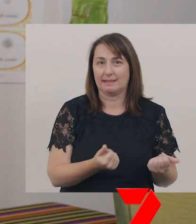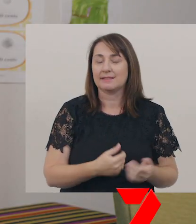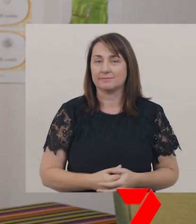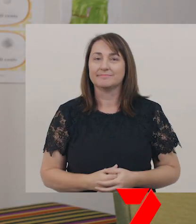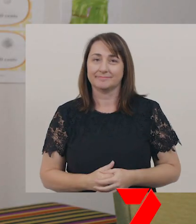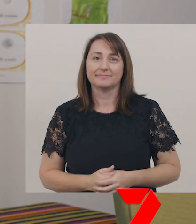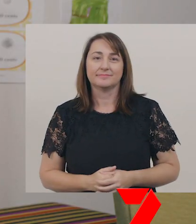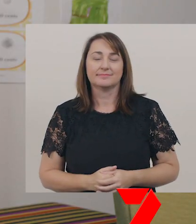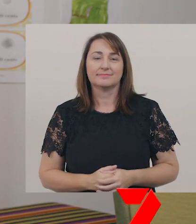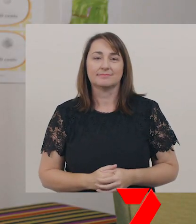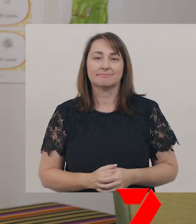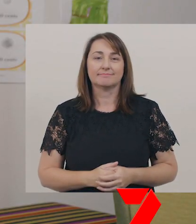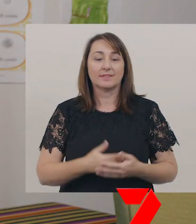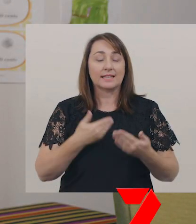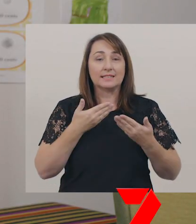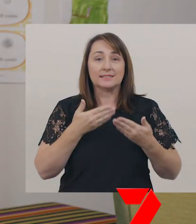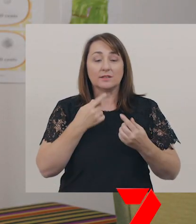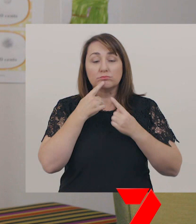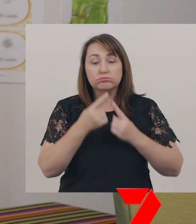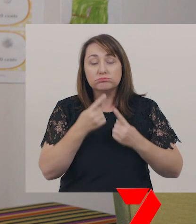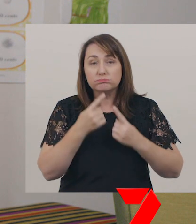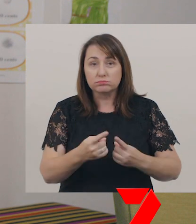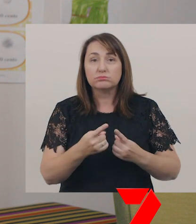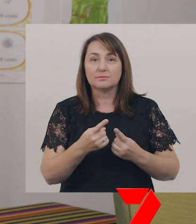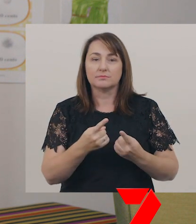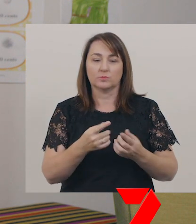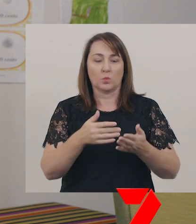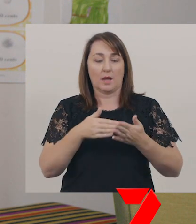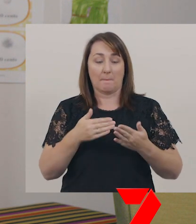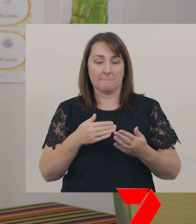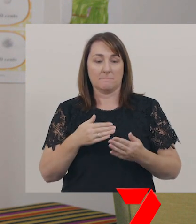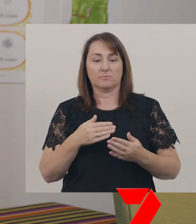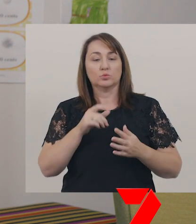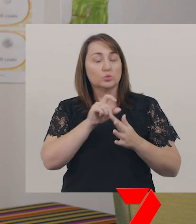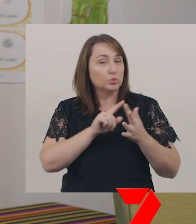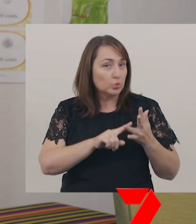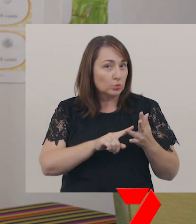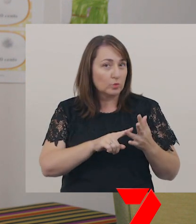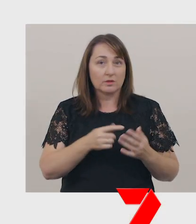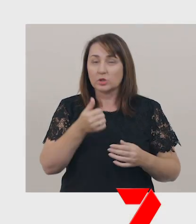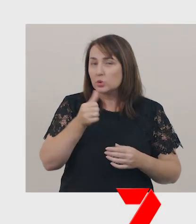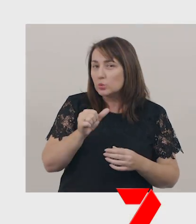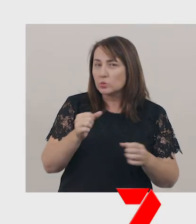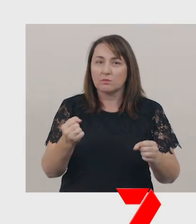It gives directions or instructions, to help us do, use, or make something.